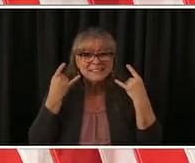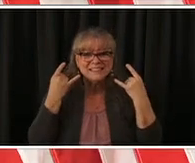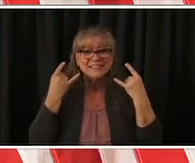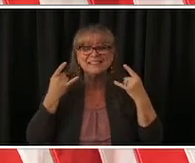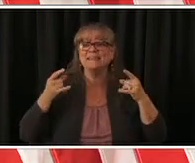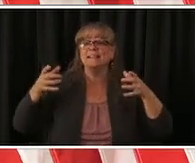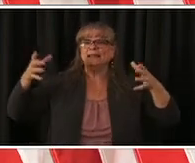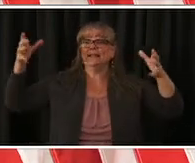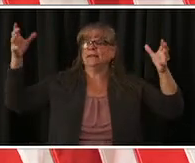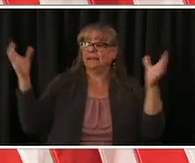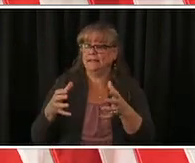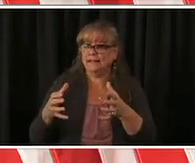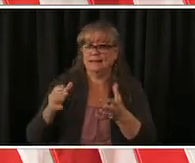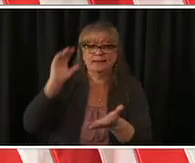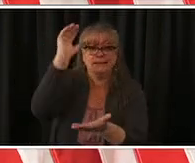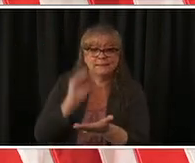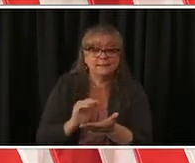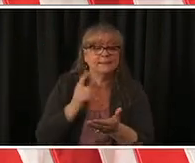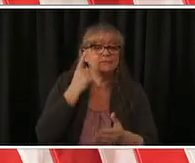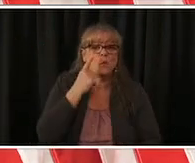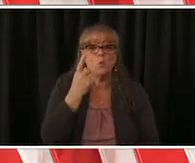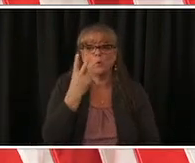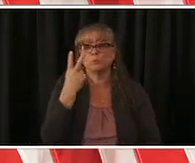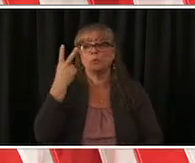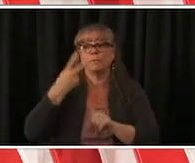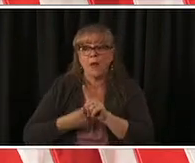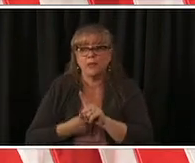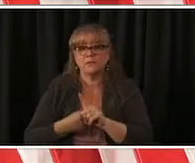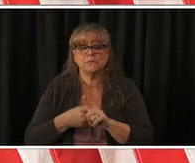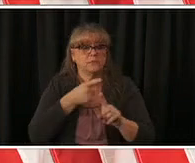if you're vaccinated you absolutely can be confident and go about more and do your thing